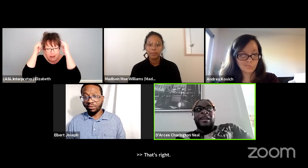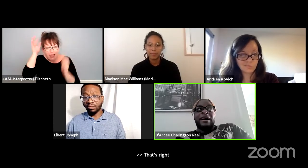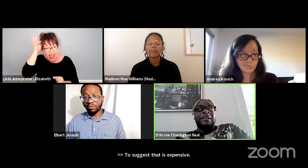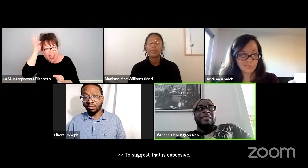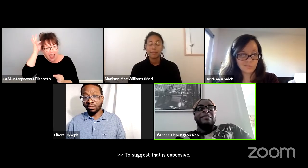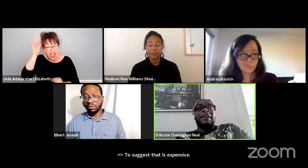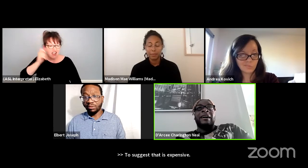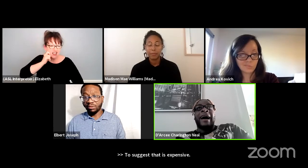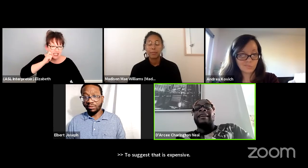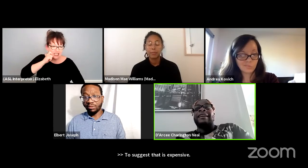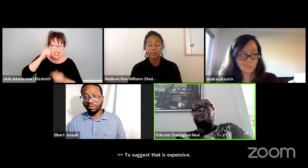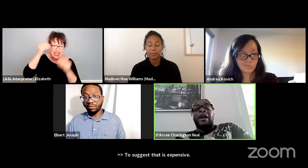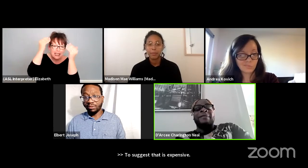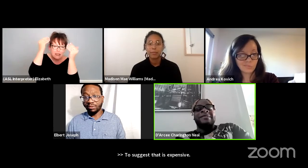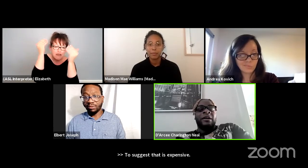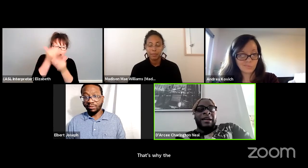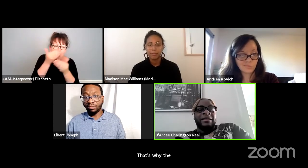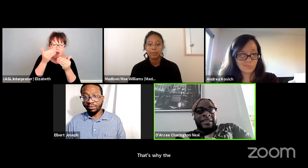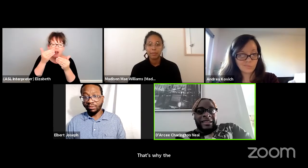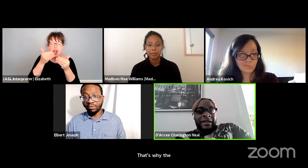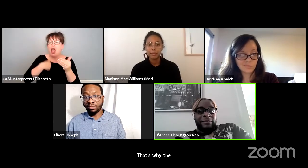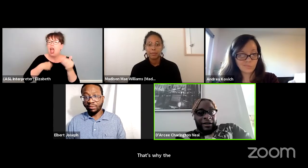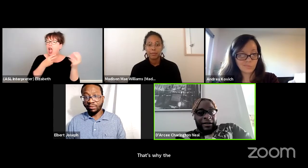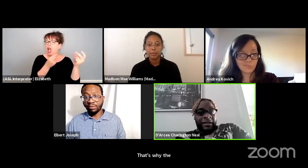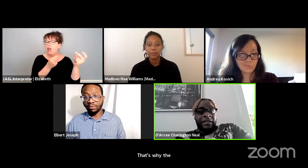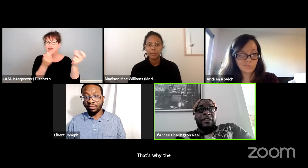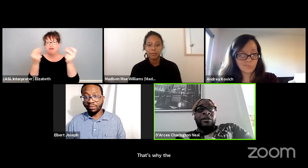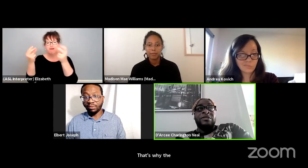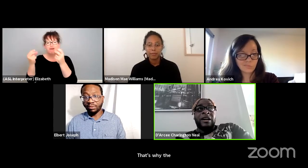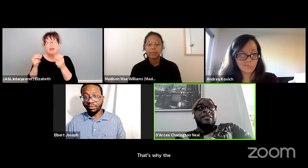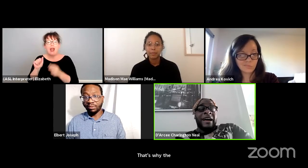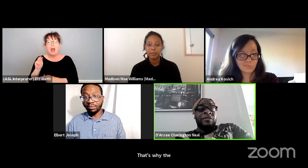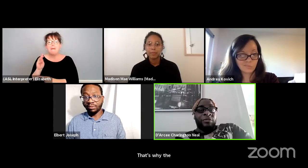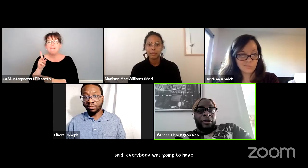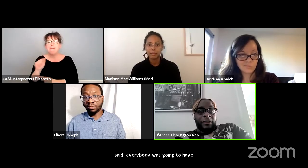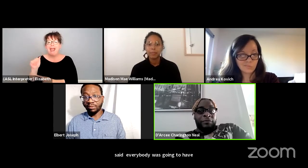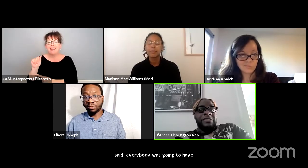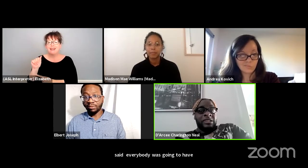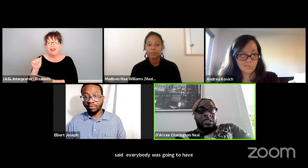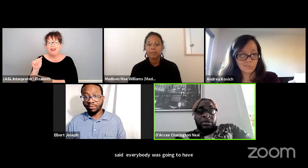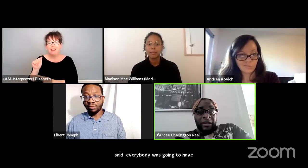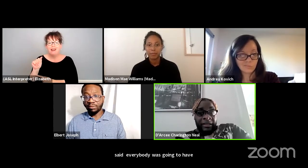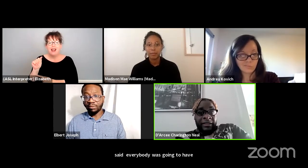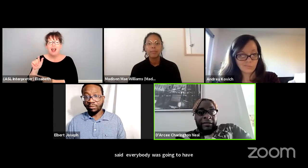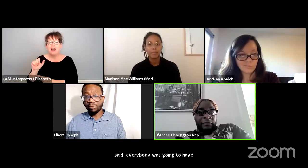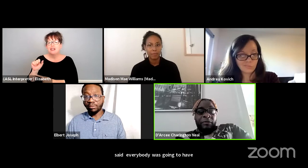there I mean, Dr Aggie of props to Amandla Stenberg who turned down the role of princess Shuri